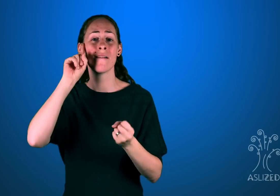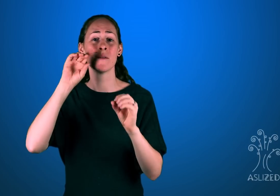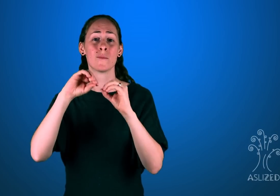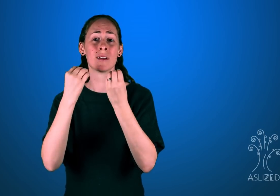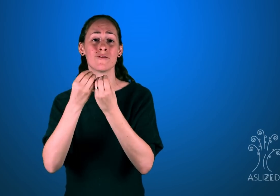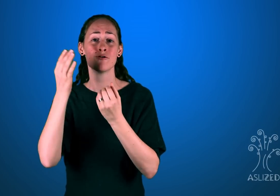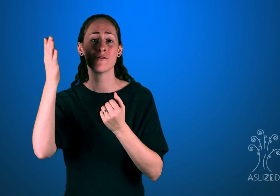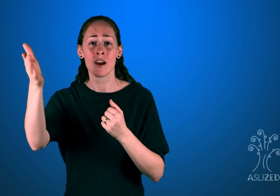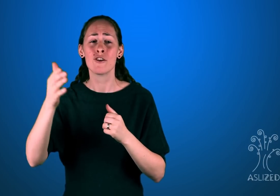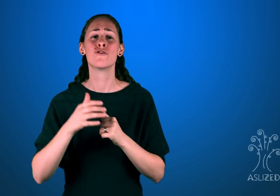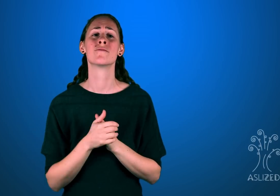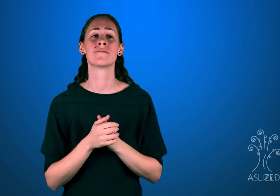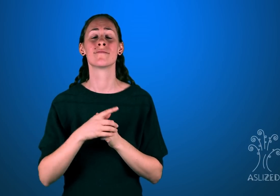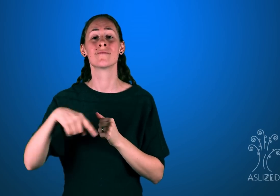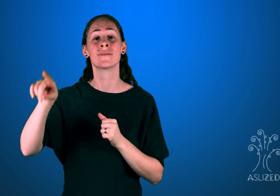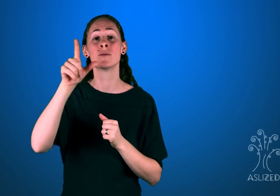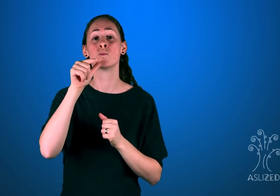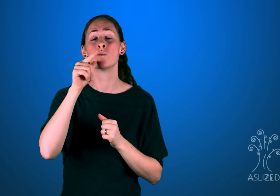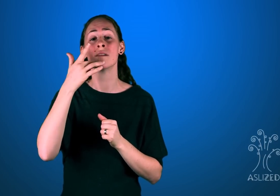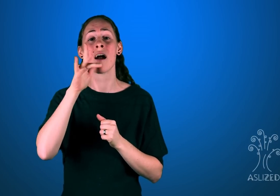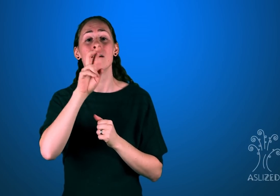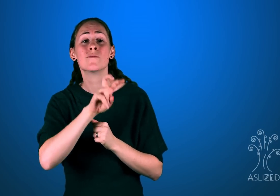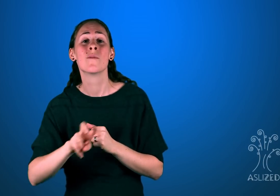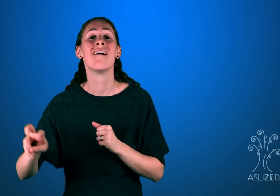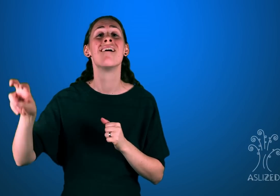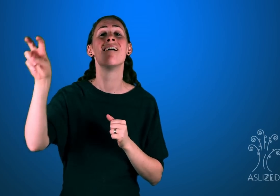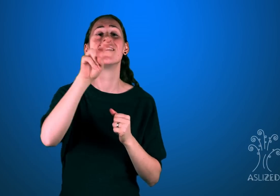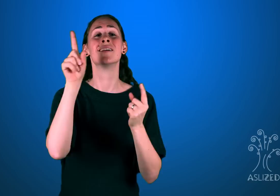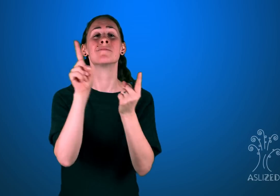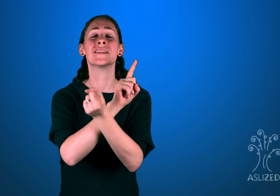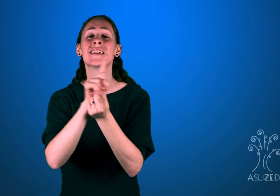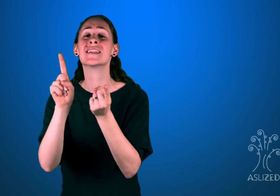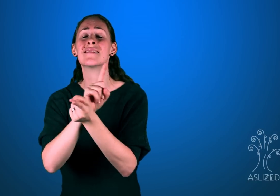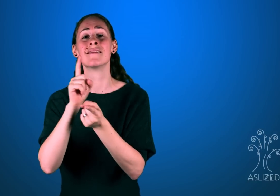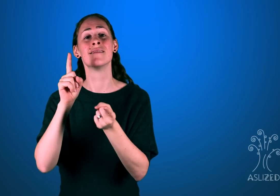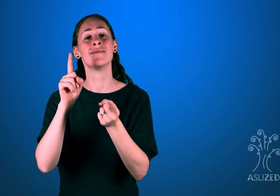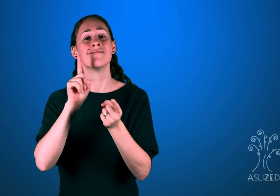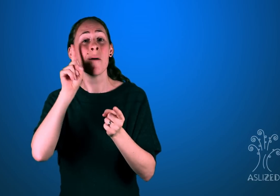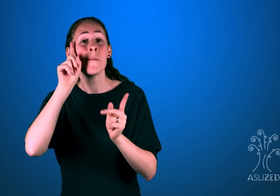organizations in those countries. Those who are fortunate enough to travel and meet Deaf people